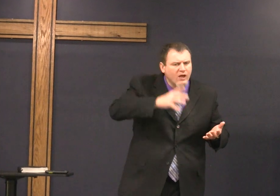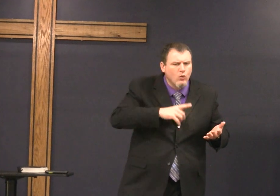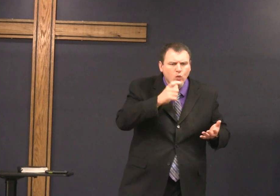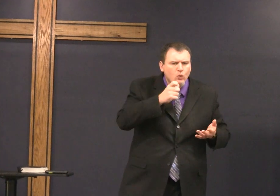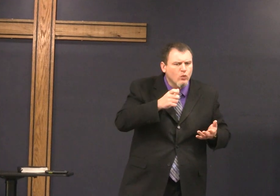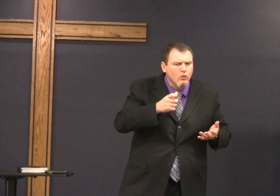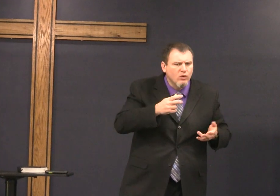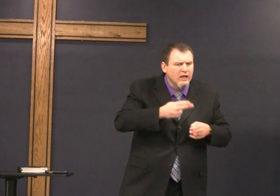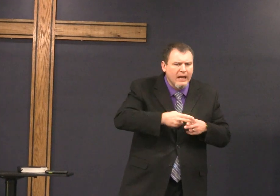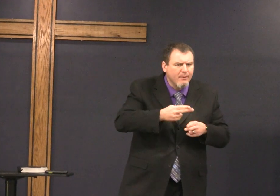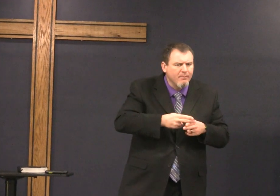foreign